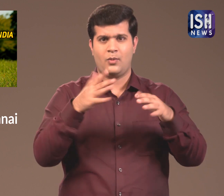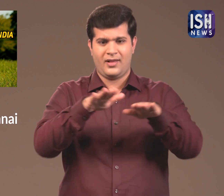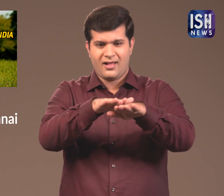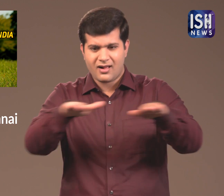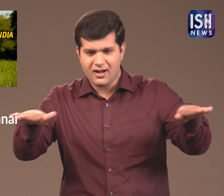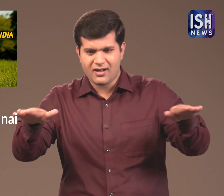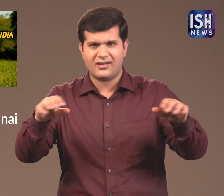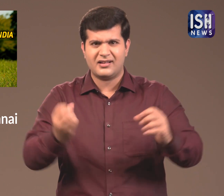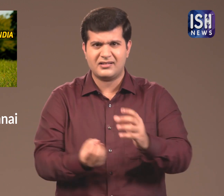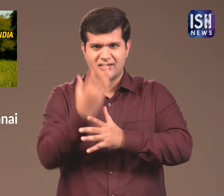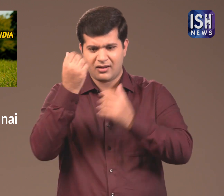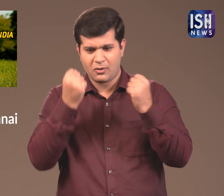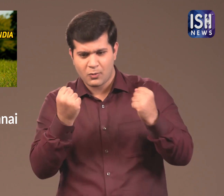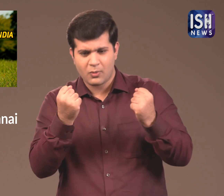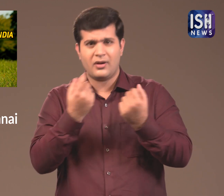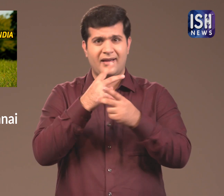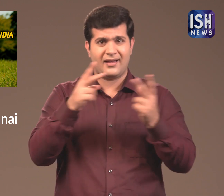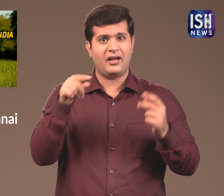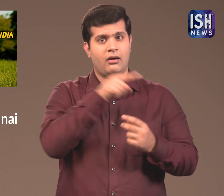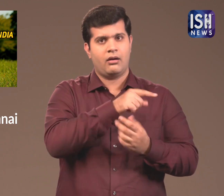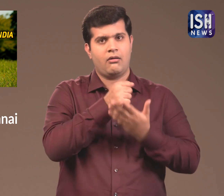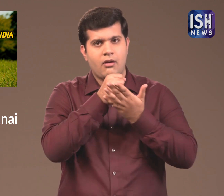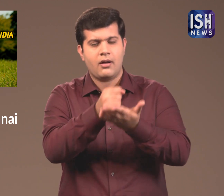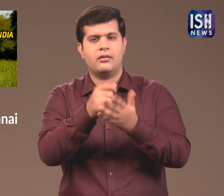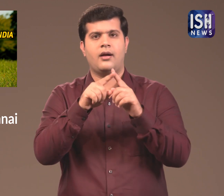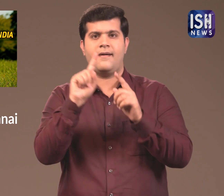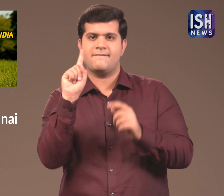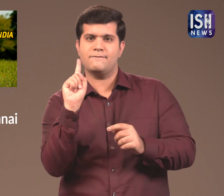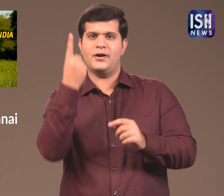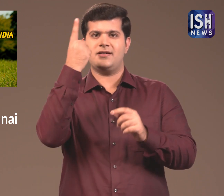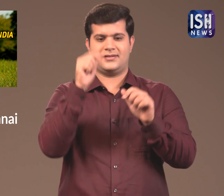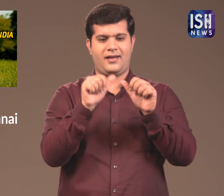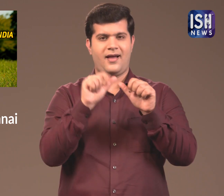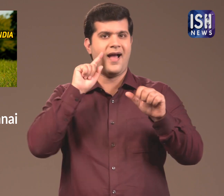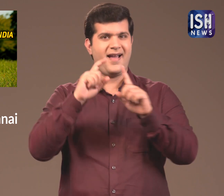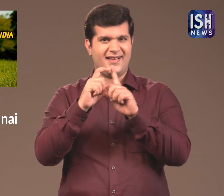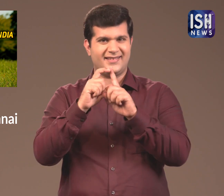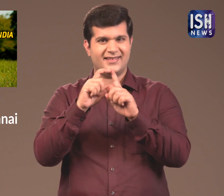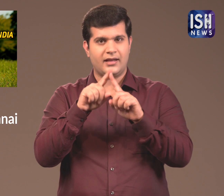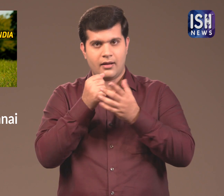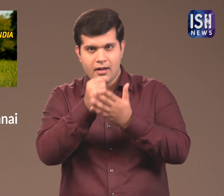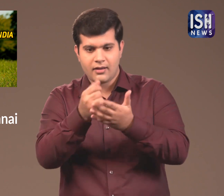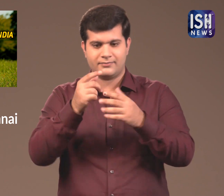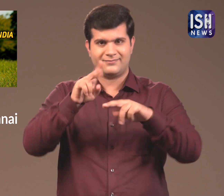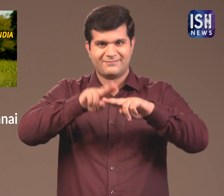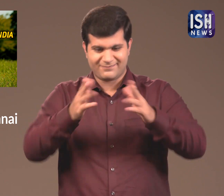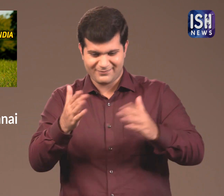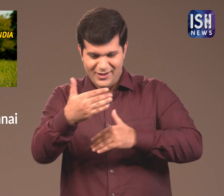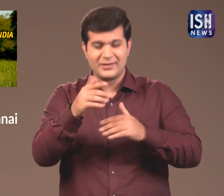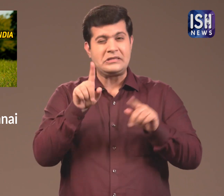the soil is not good enough, etc are all helped by giving first aid.